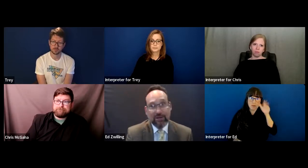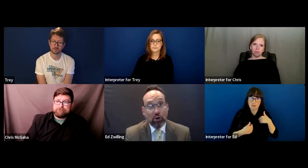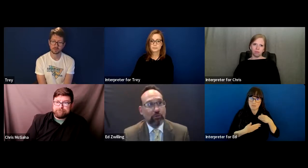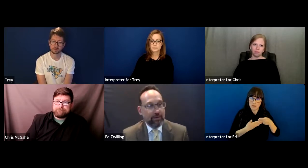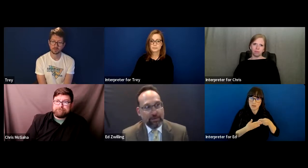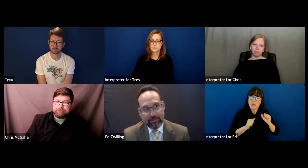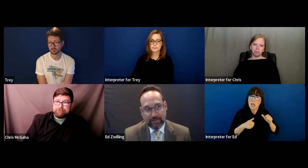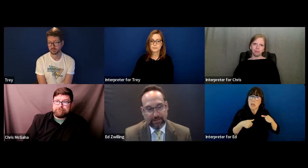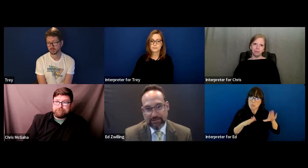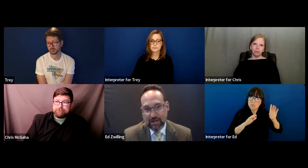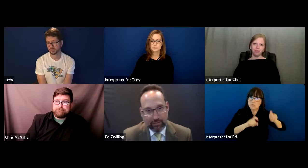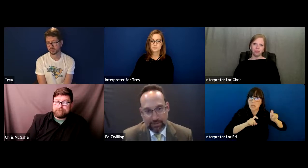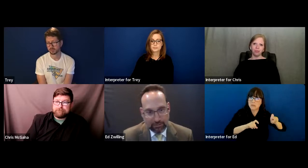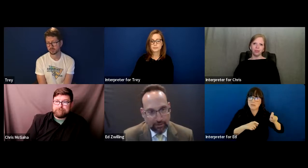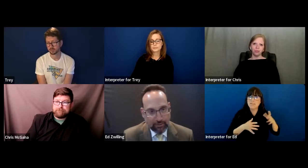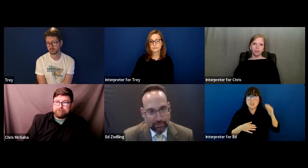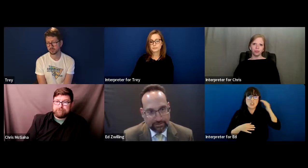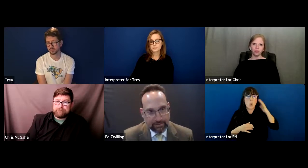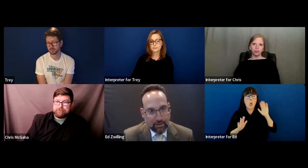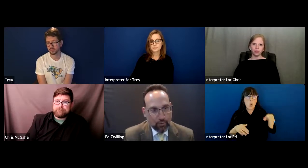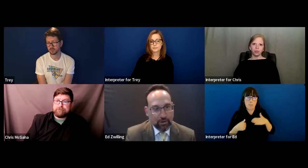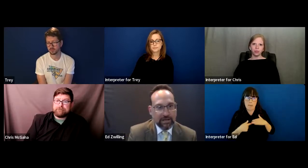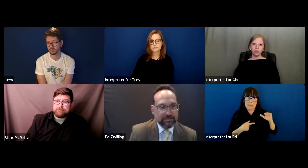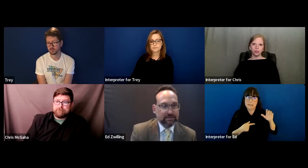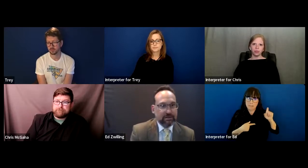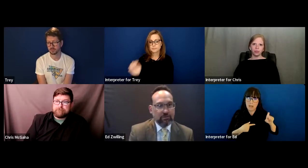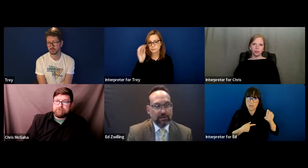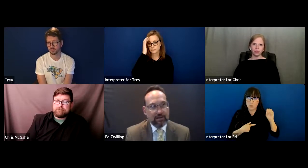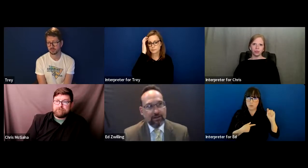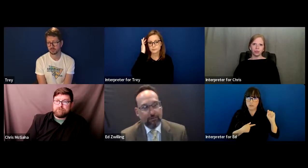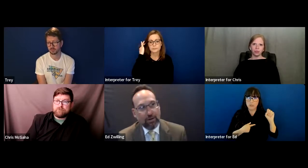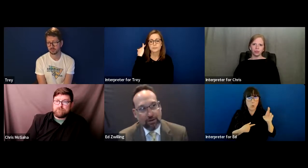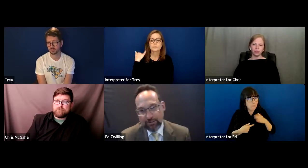They know that maybe their kid needs an occupational therapist, whereas the kid of a parent of